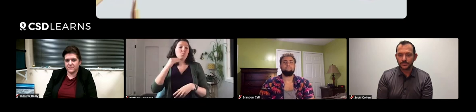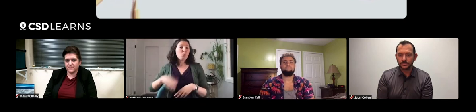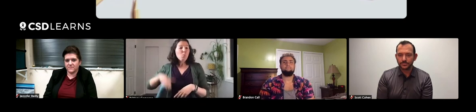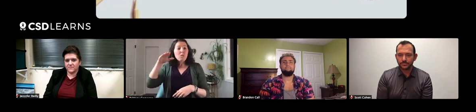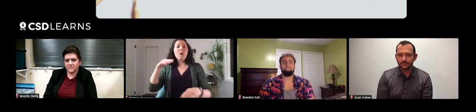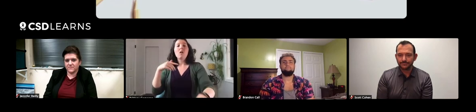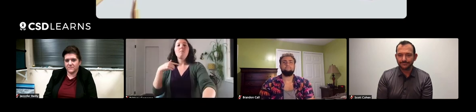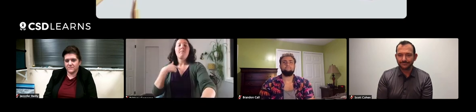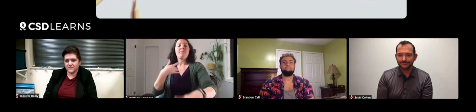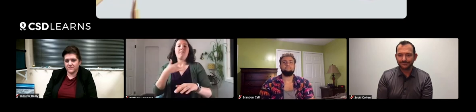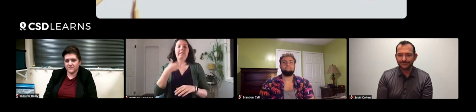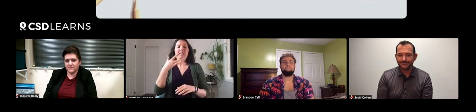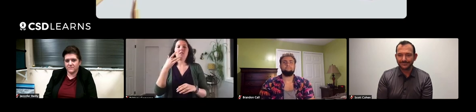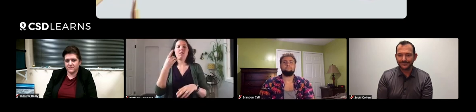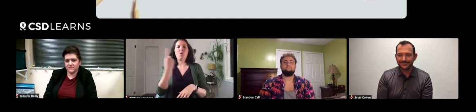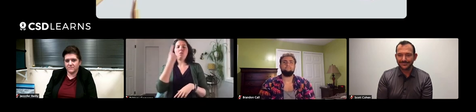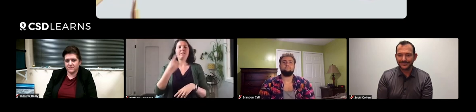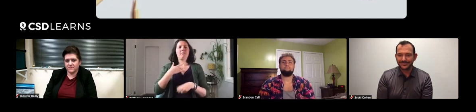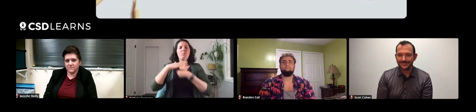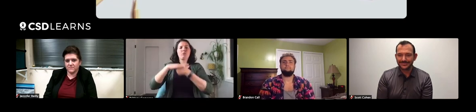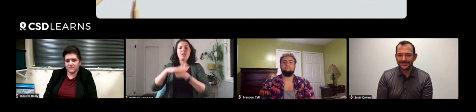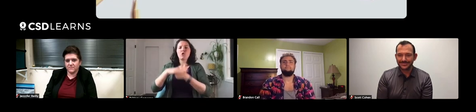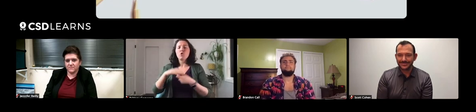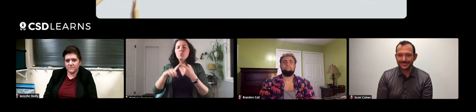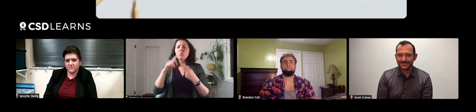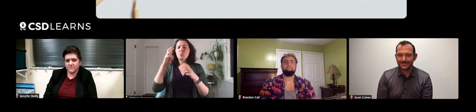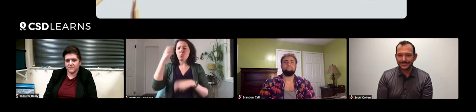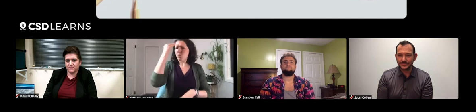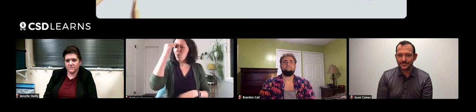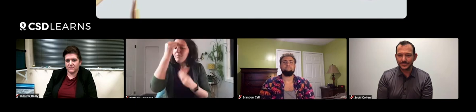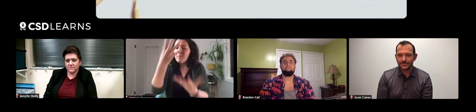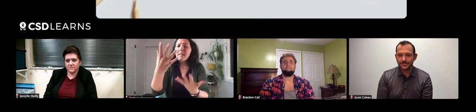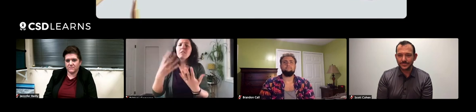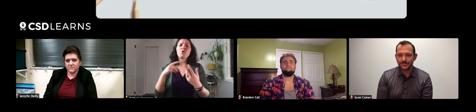Growing up, I always felt pressured to know information